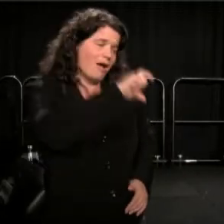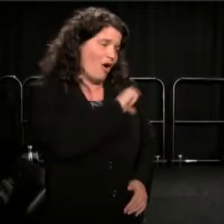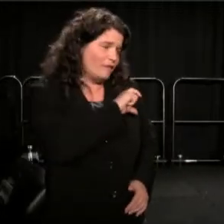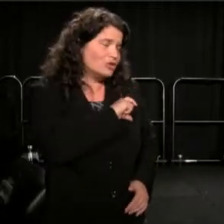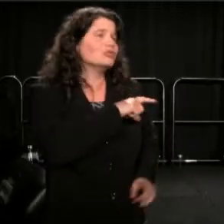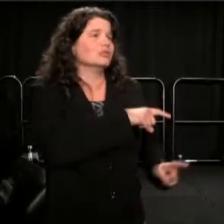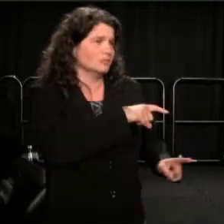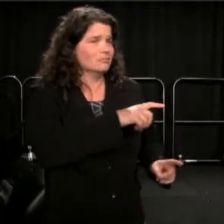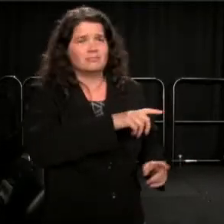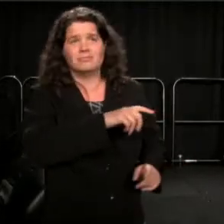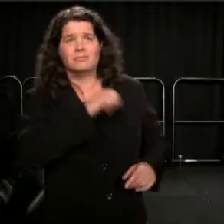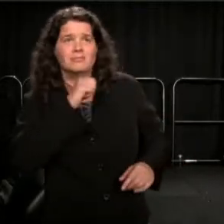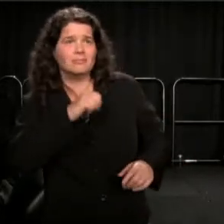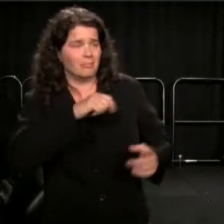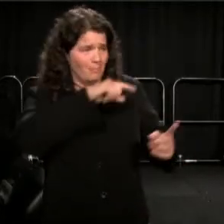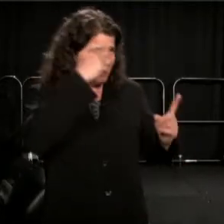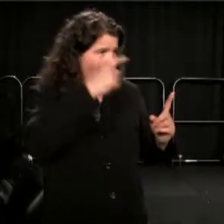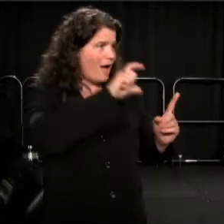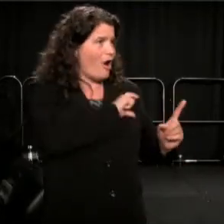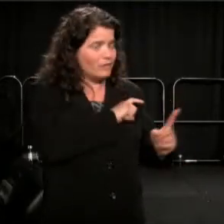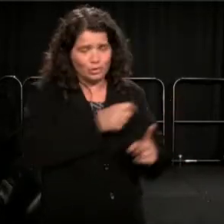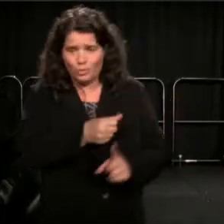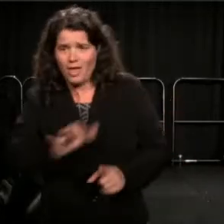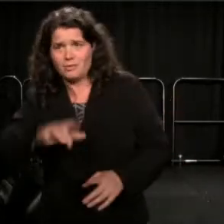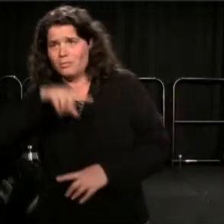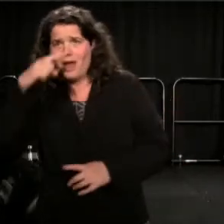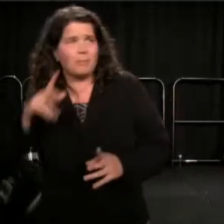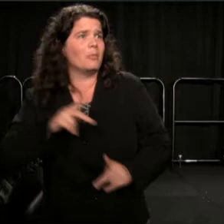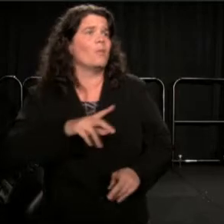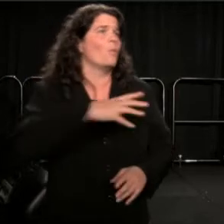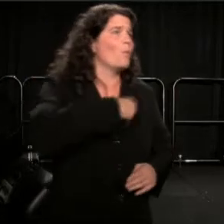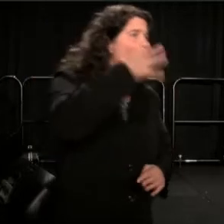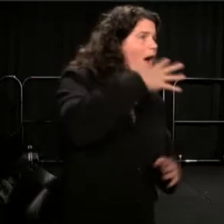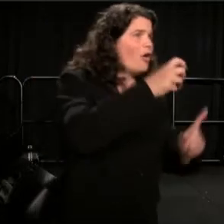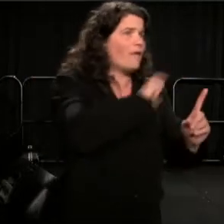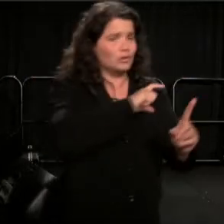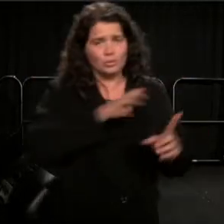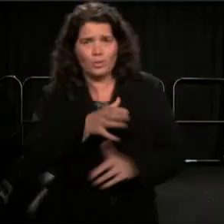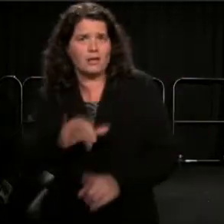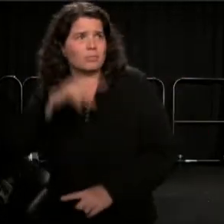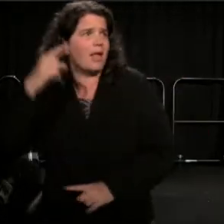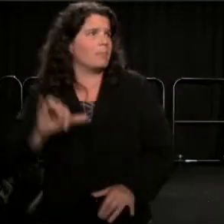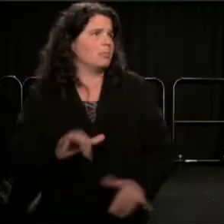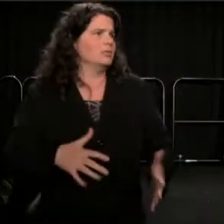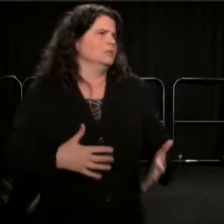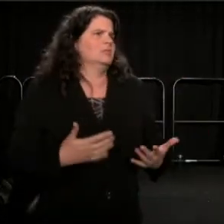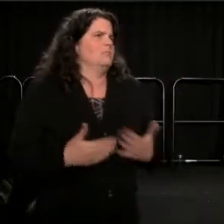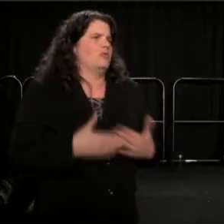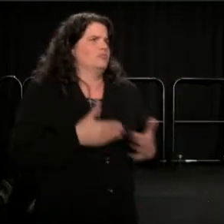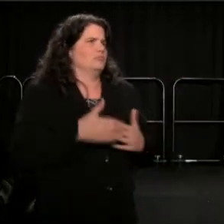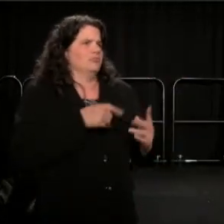I seen plenty of white officers do it; i see them do it together. This a'int no racist thing.